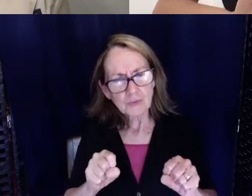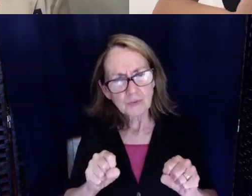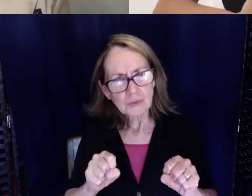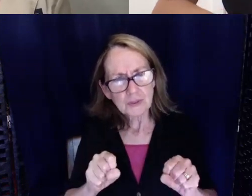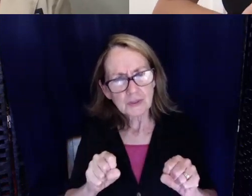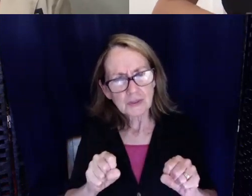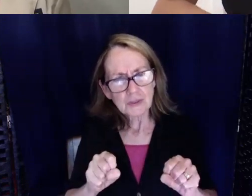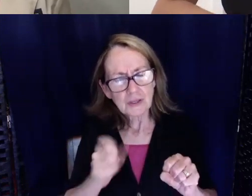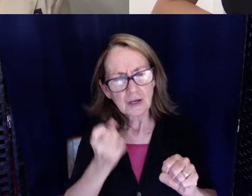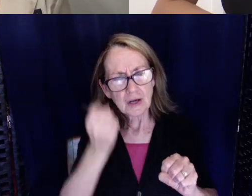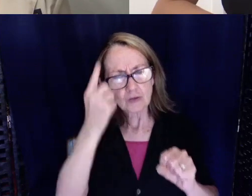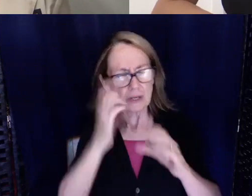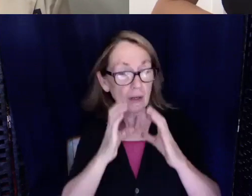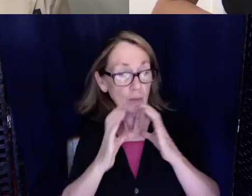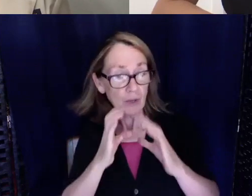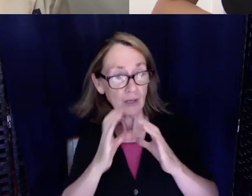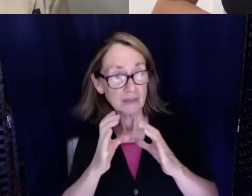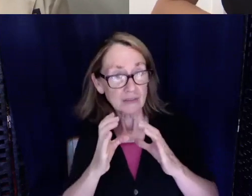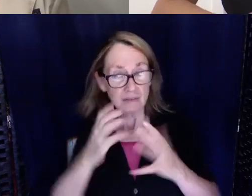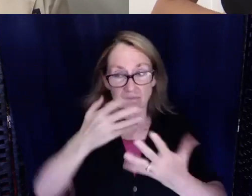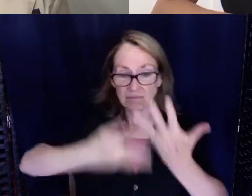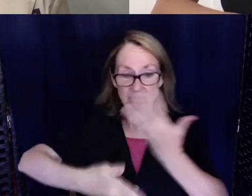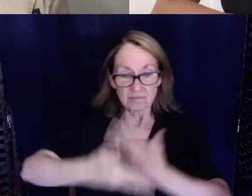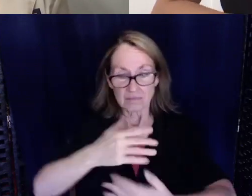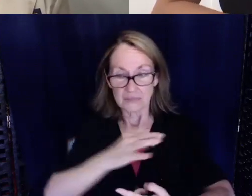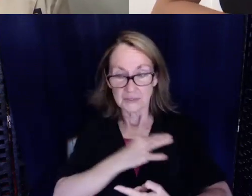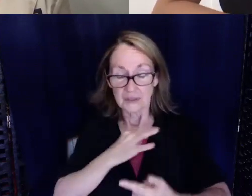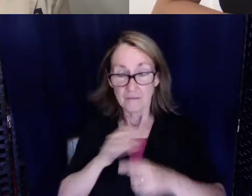understand communication amongst staff and also patients as well. So I was